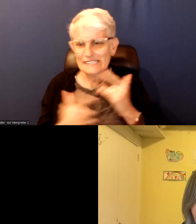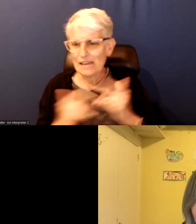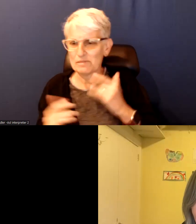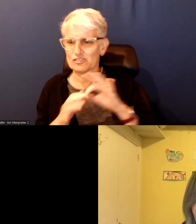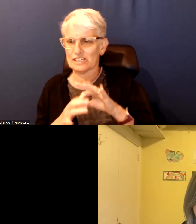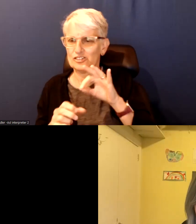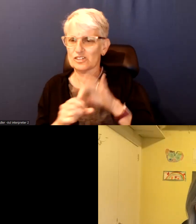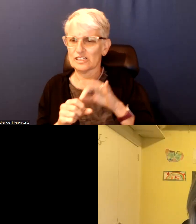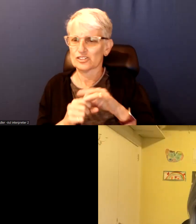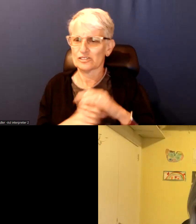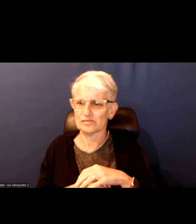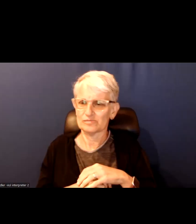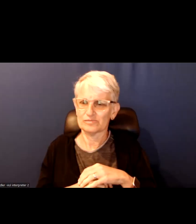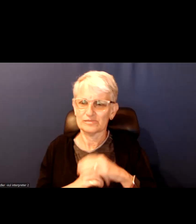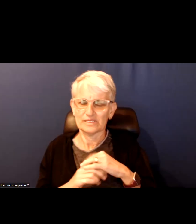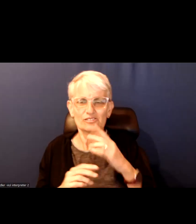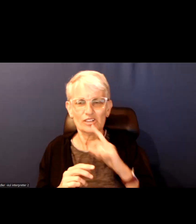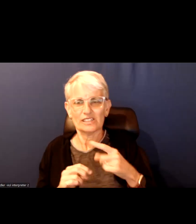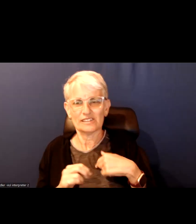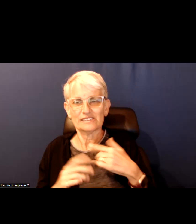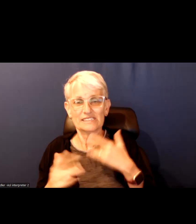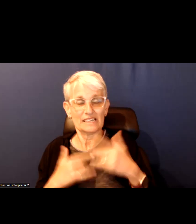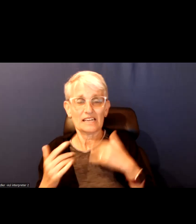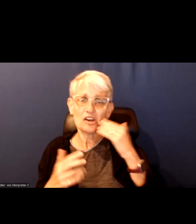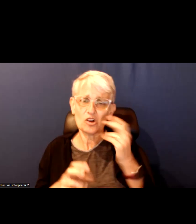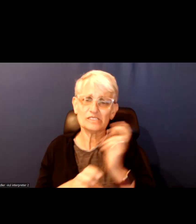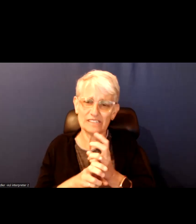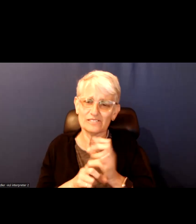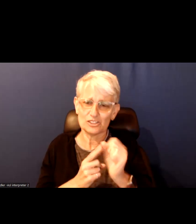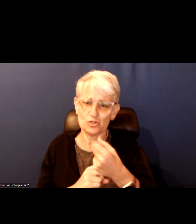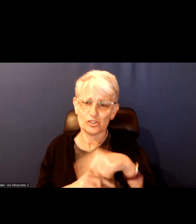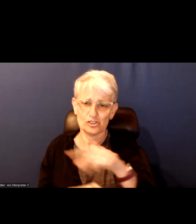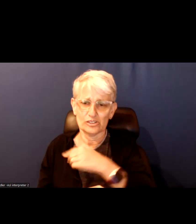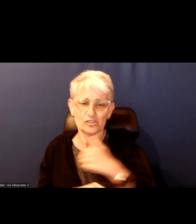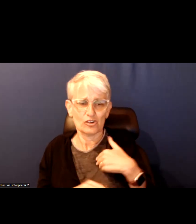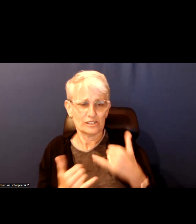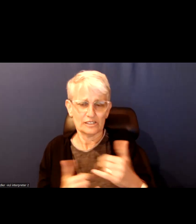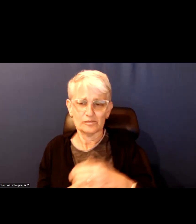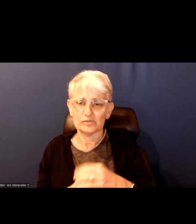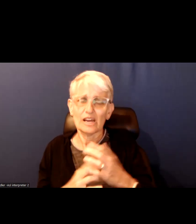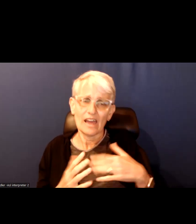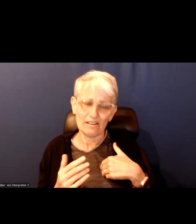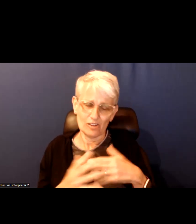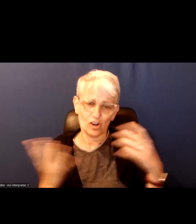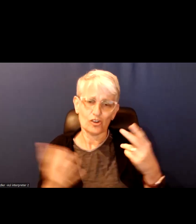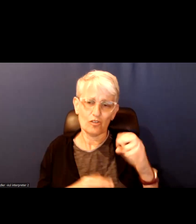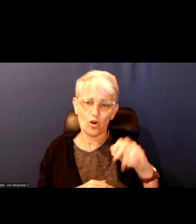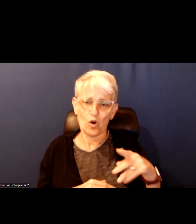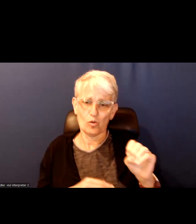I agree it is very exciting despite the difficult situation our city is facing. There's lots of hope right now, lots of hope for change.